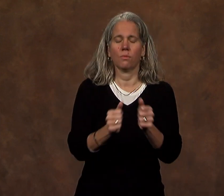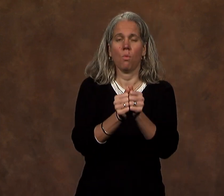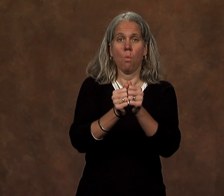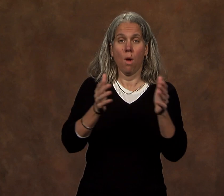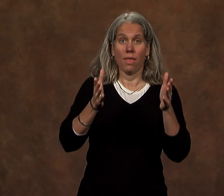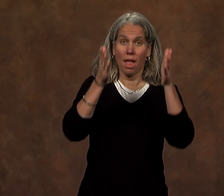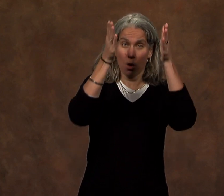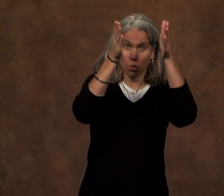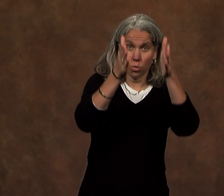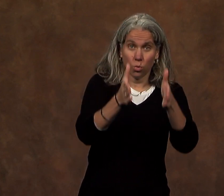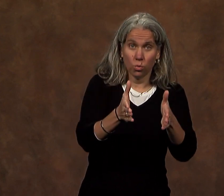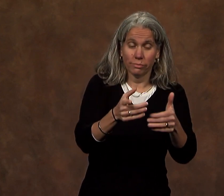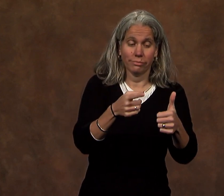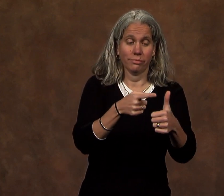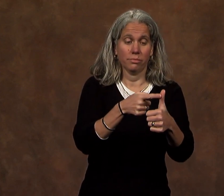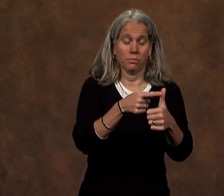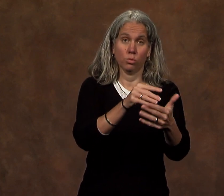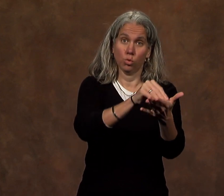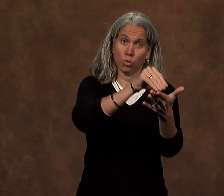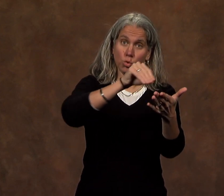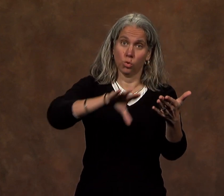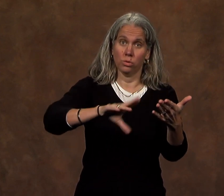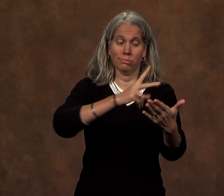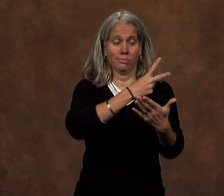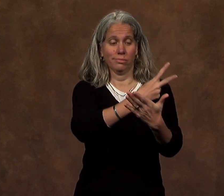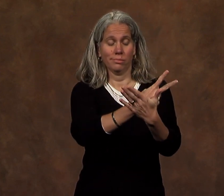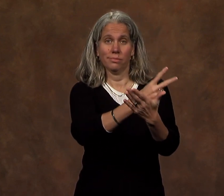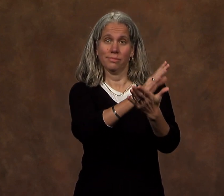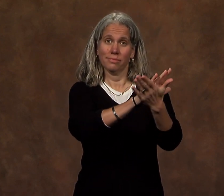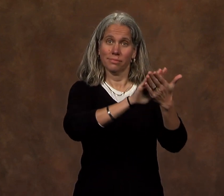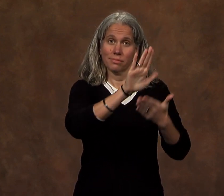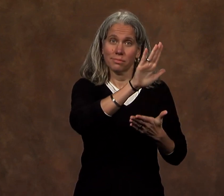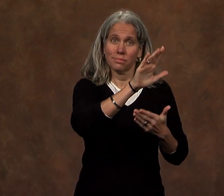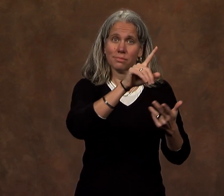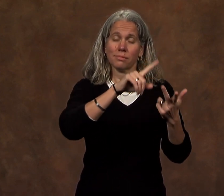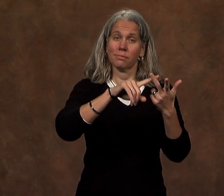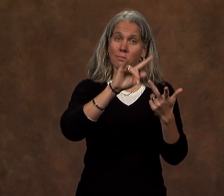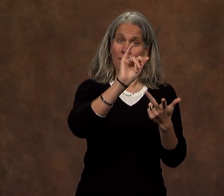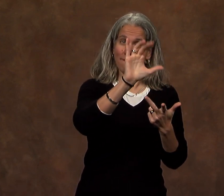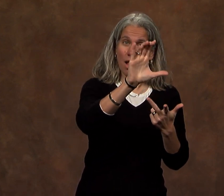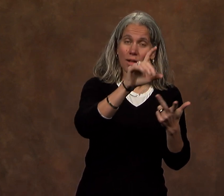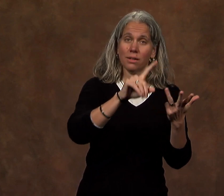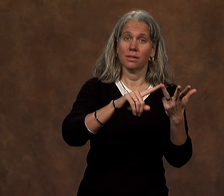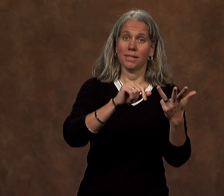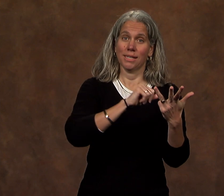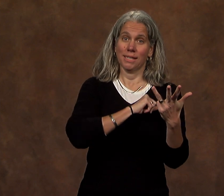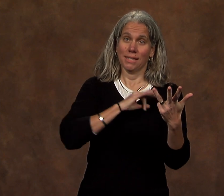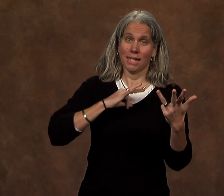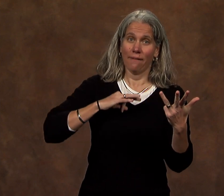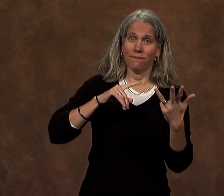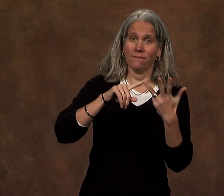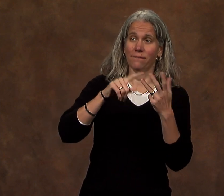Without you - the student, both graduate and undergraduate, the faculty member, the staff member,